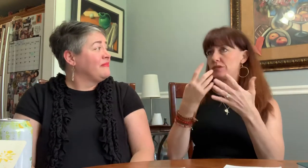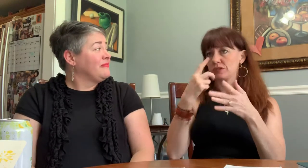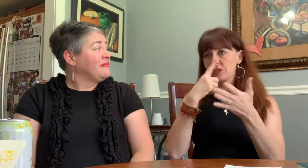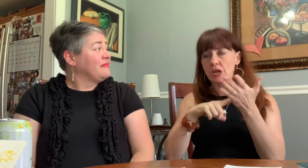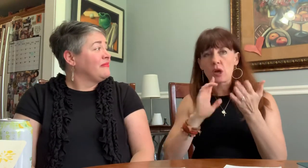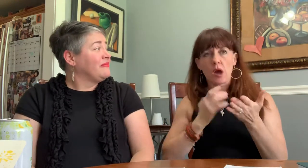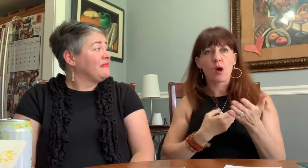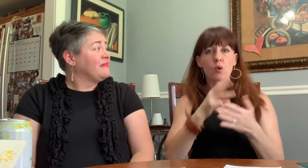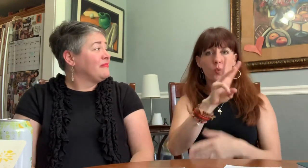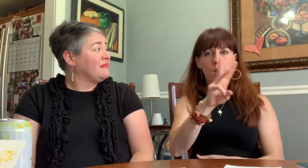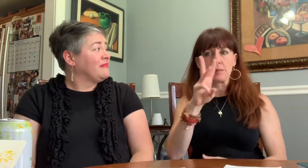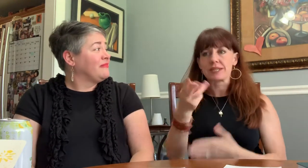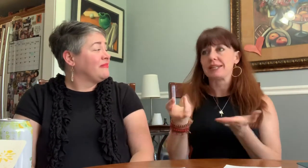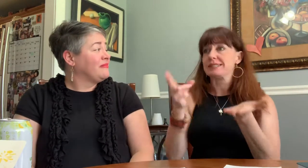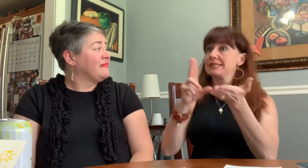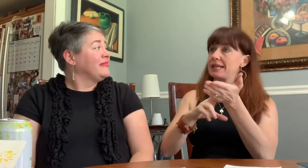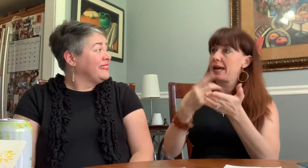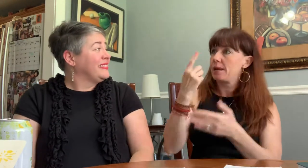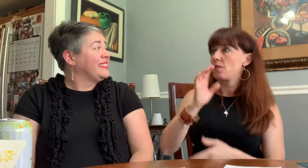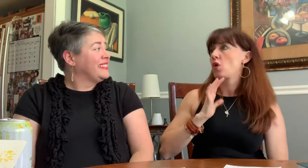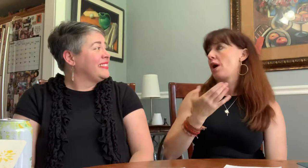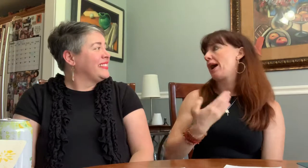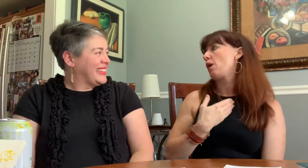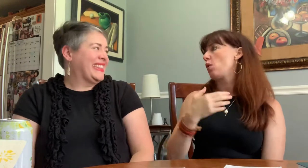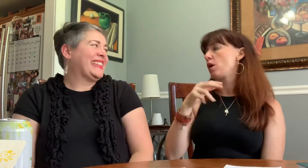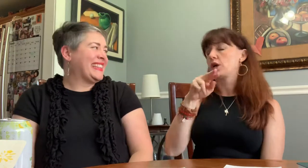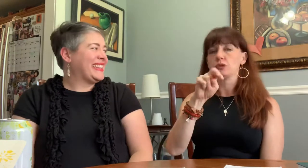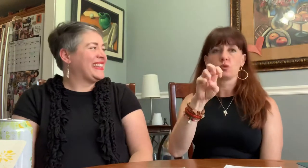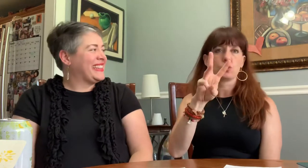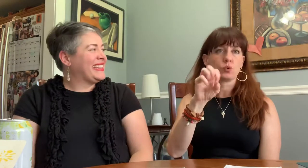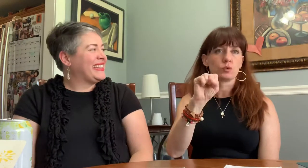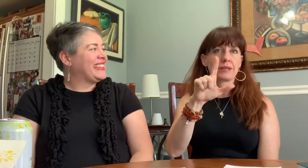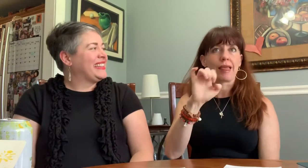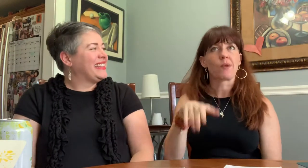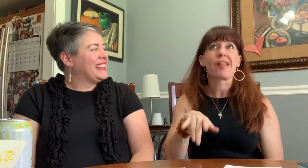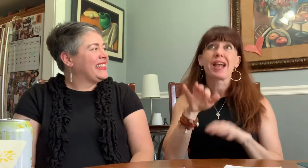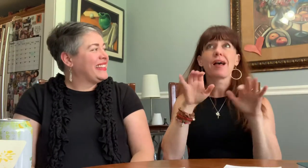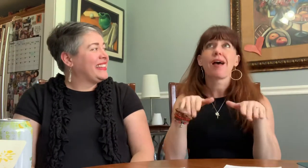We just googly-eyed him while he asked us to sign the guestbook